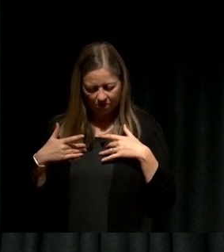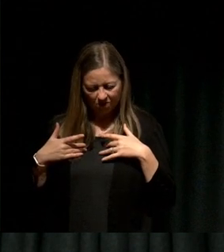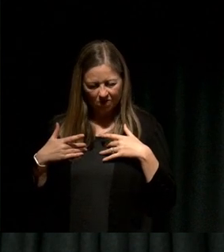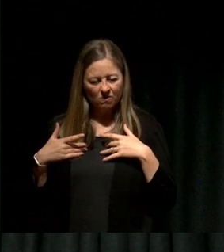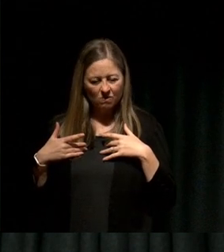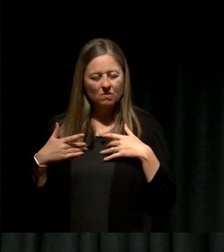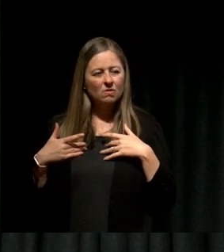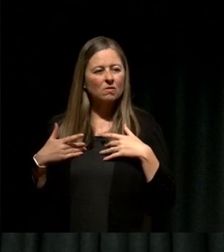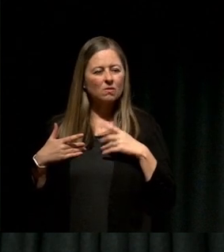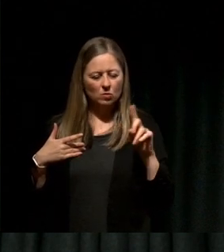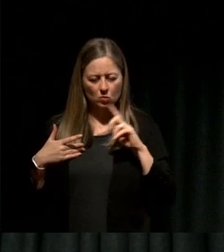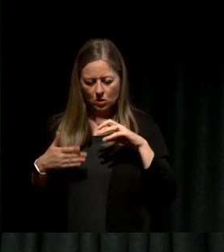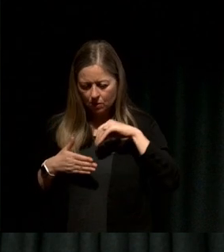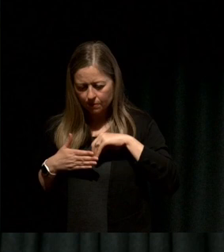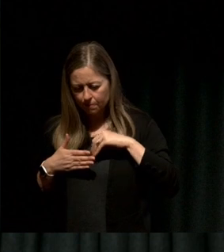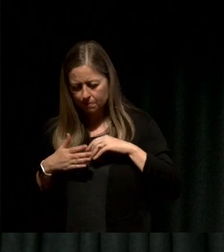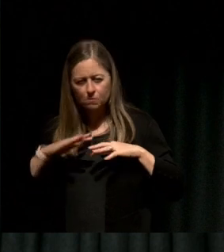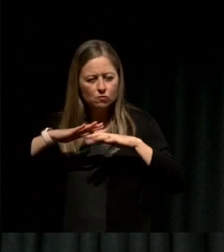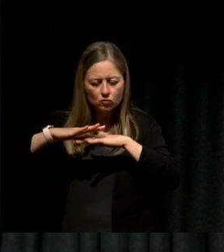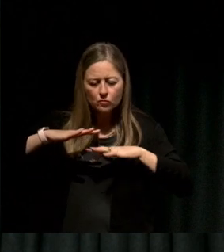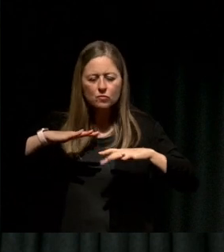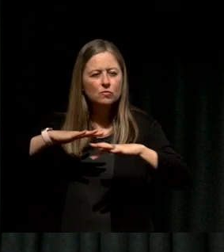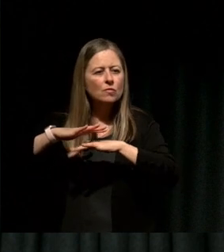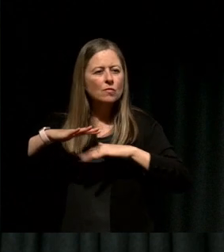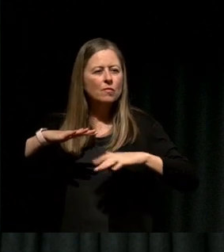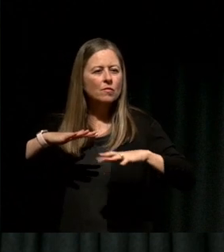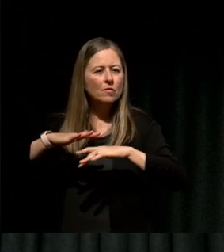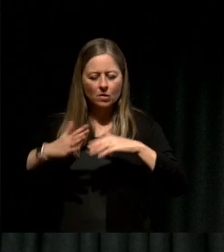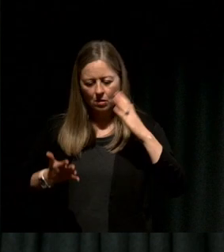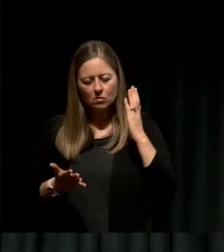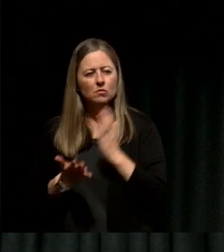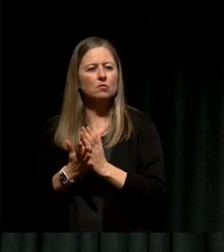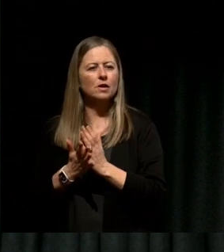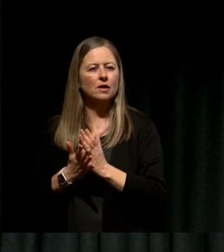to what is underneath, to see the truth, to see reality as it is, to ask people for an